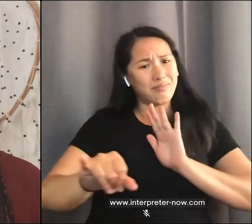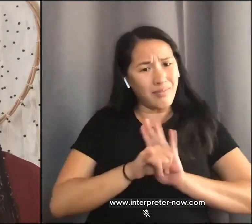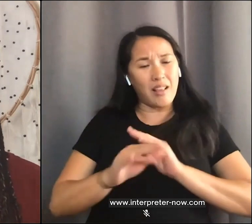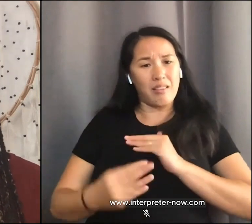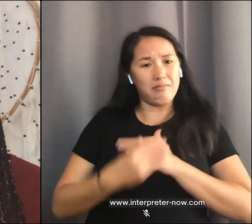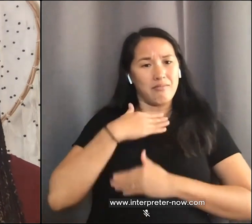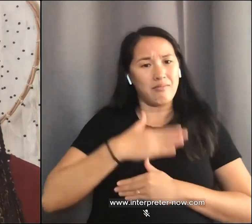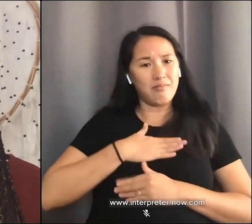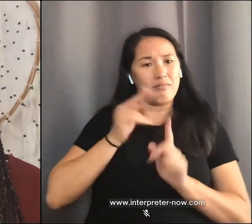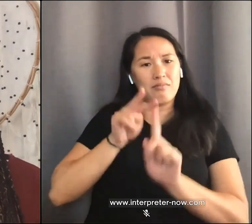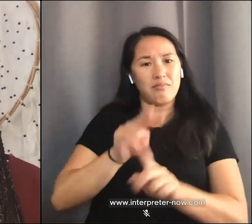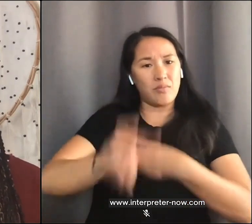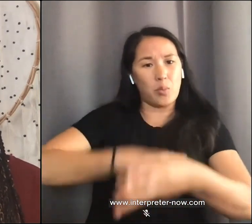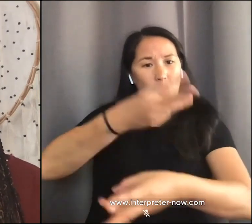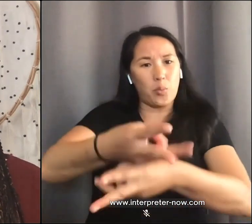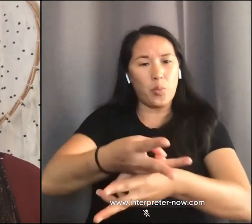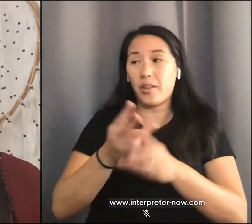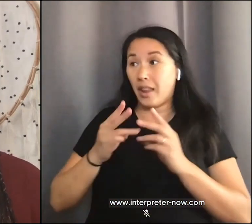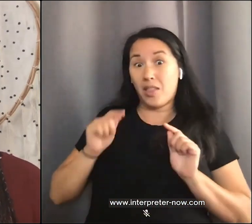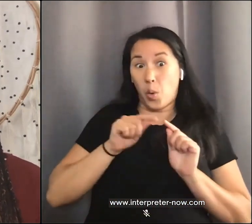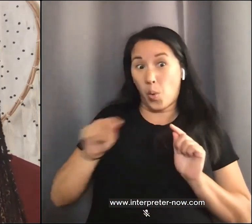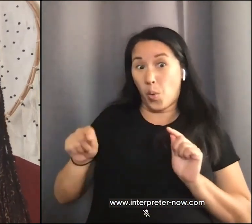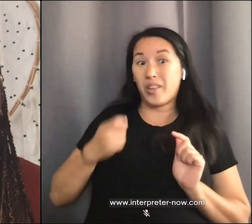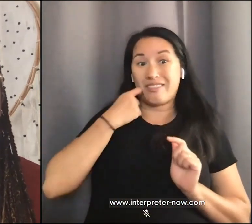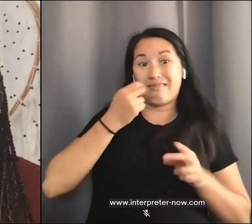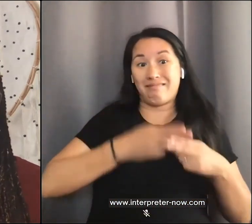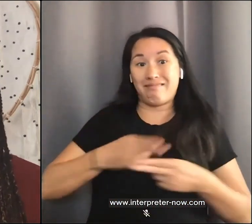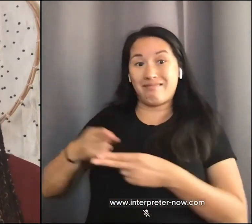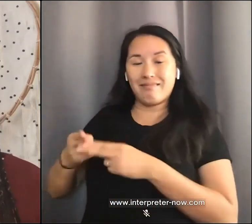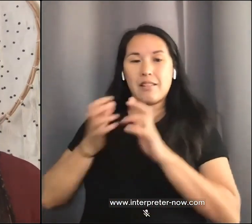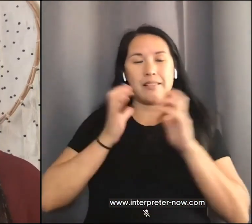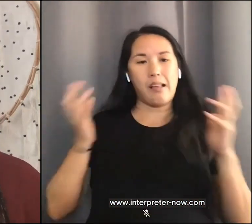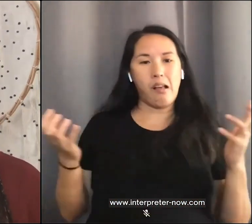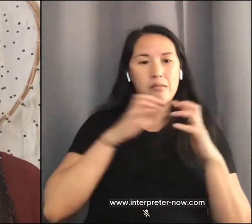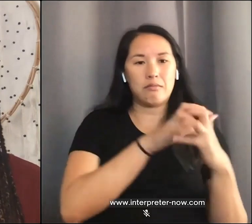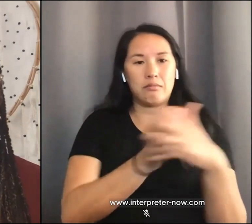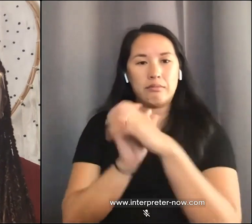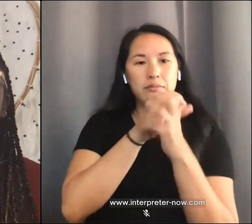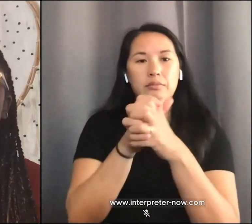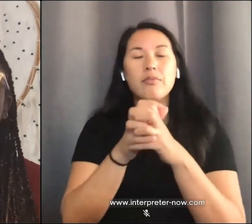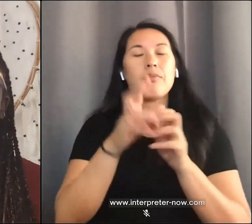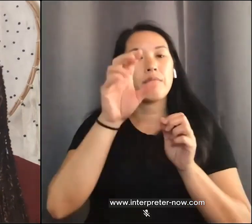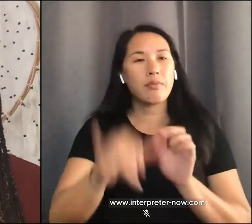all intersect to create different opportunities and barriers, discrimination, oppression,